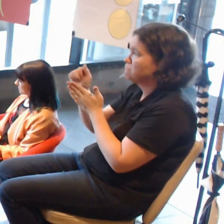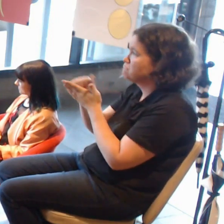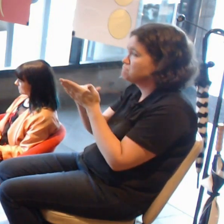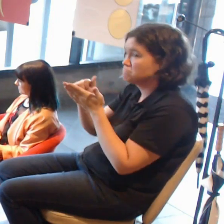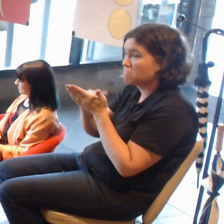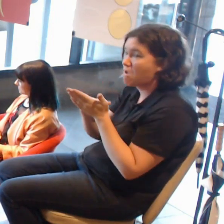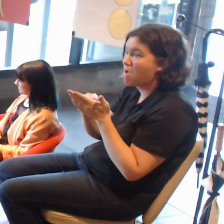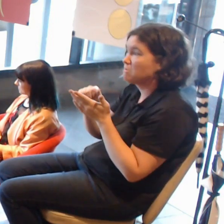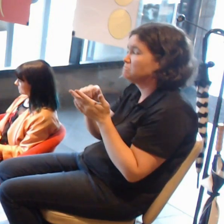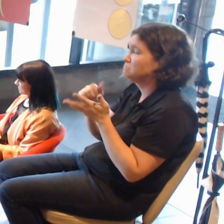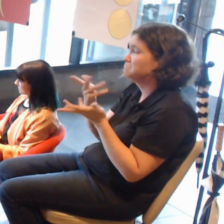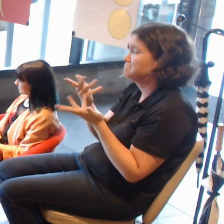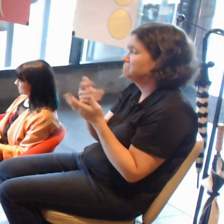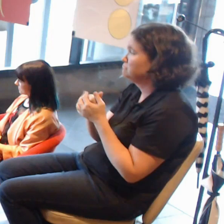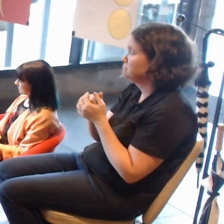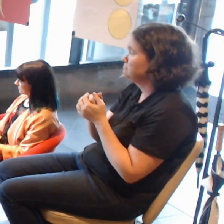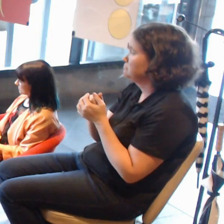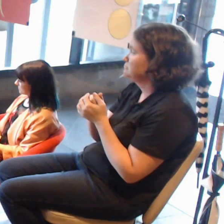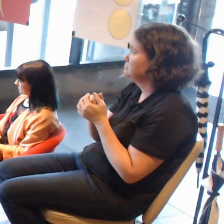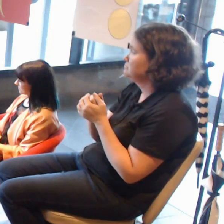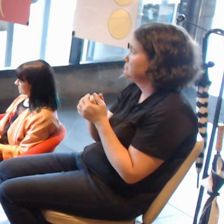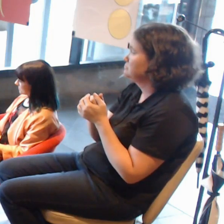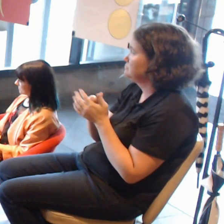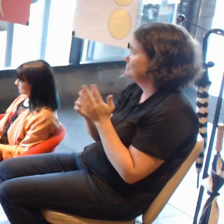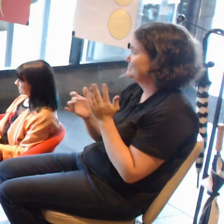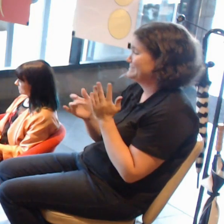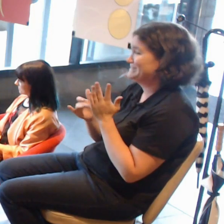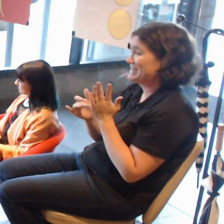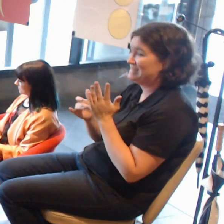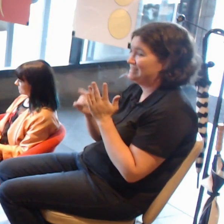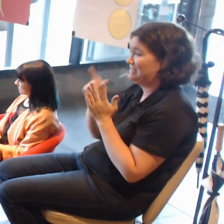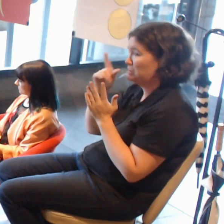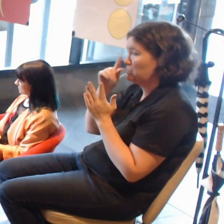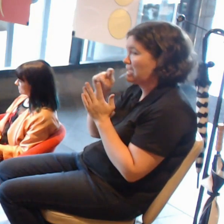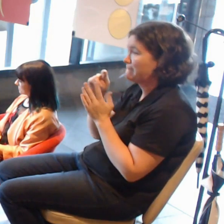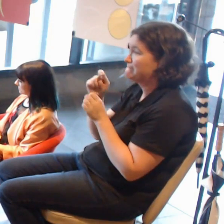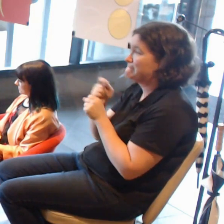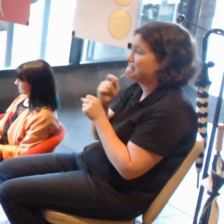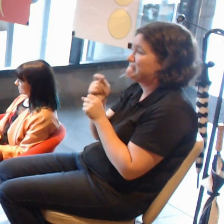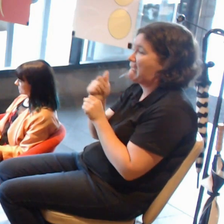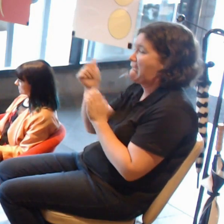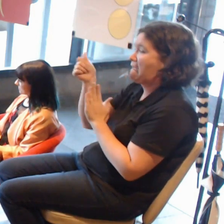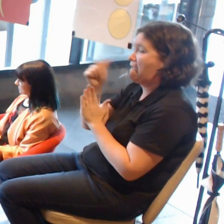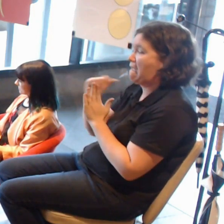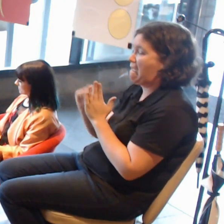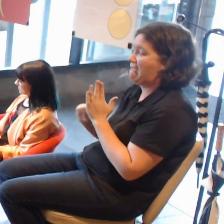But technically you can make art interventions in that space. They don't have to be based on your face.